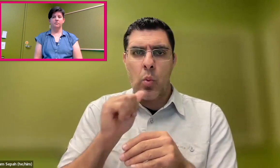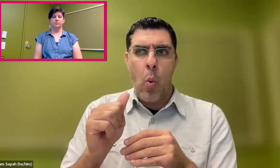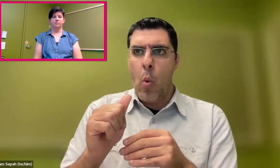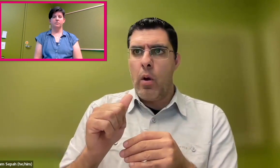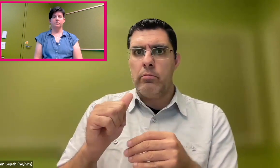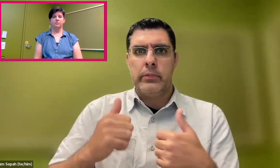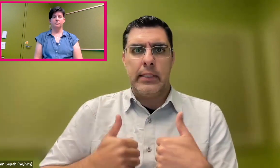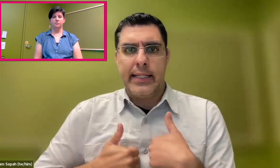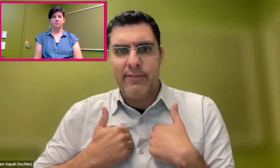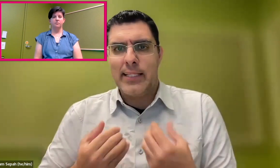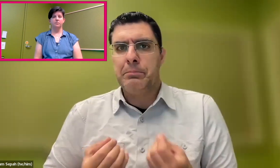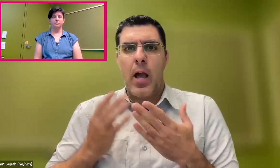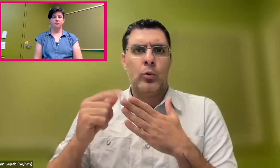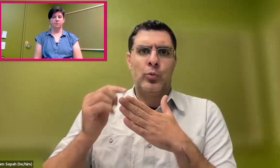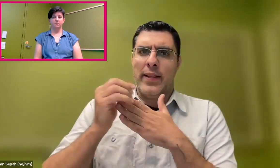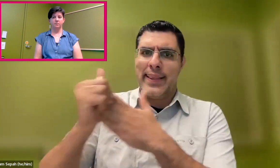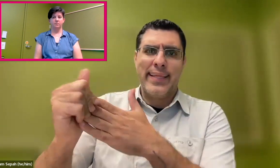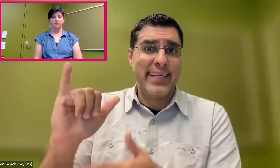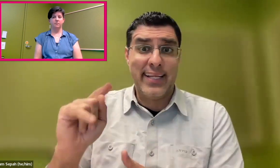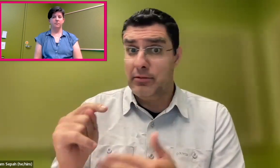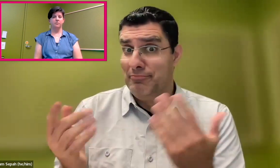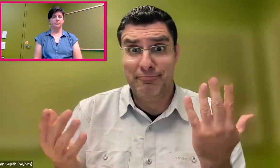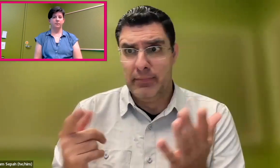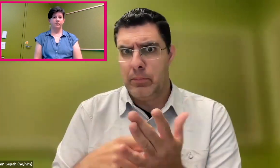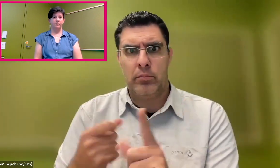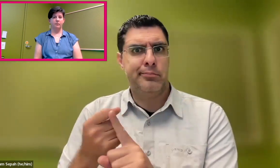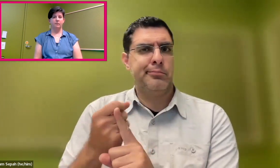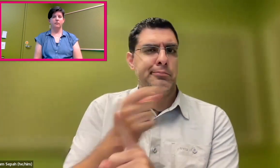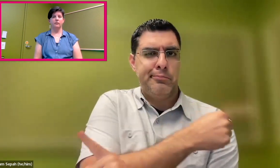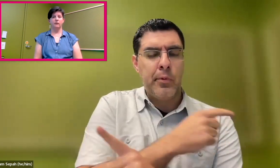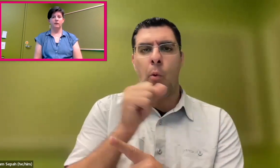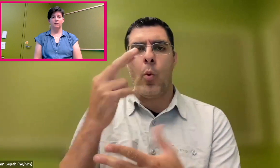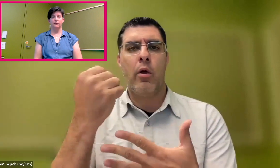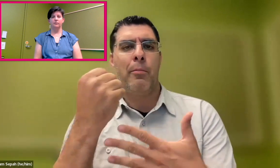but if the people in the companies don't actually live and breathe that, then it doesn't really